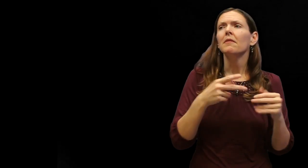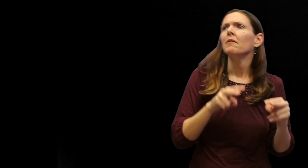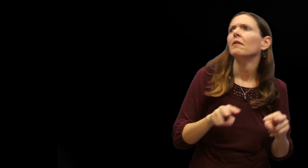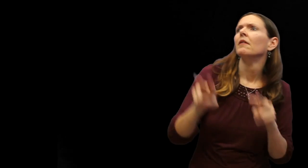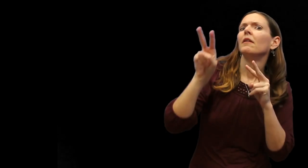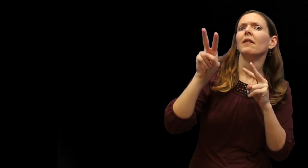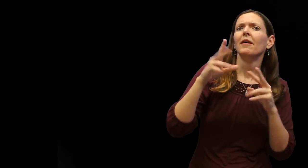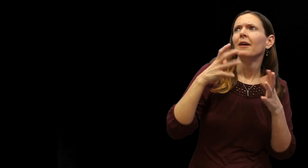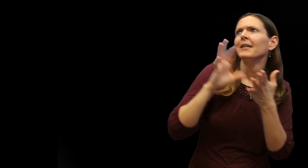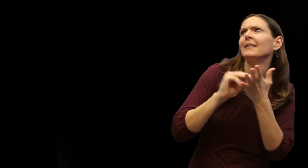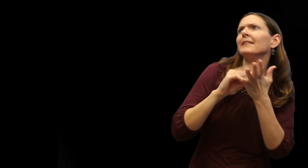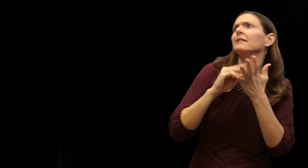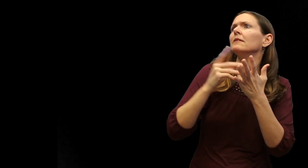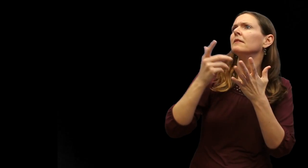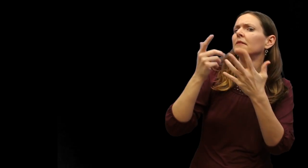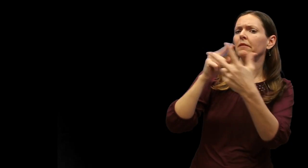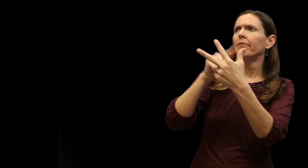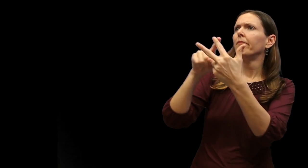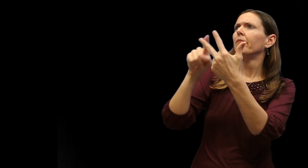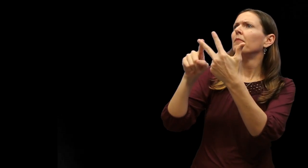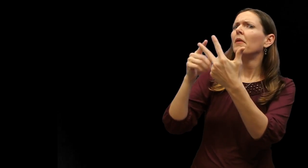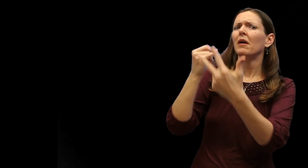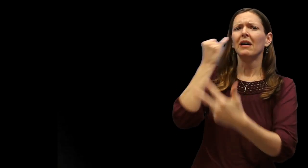Which means.. when people are told to look and learn from samples of academic work that does not reflect